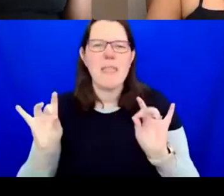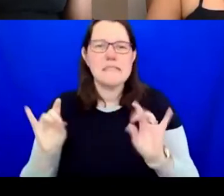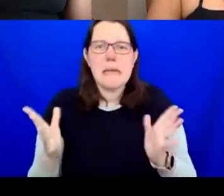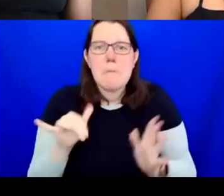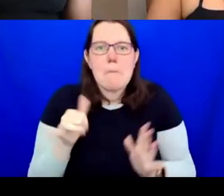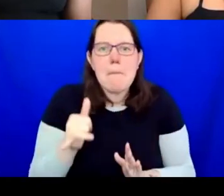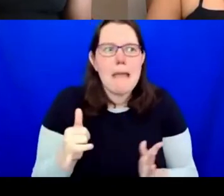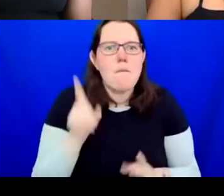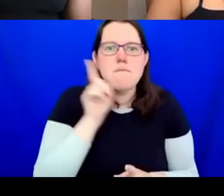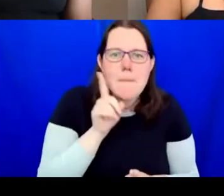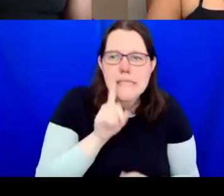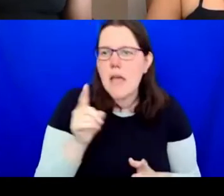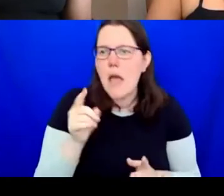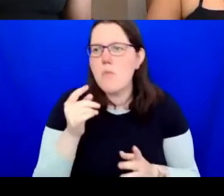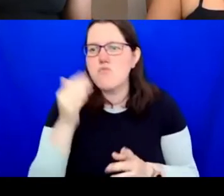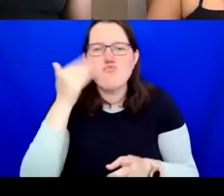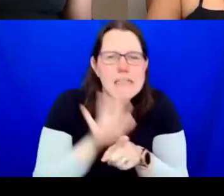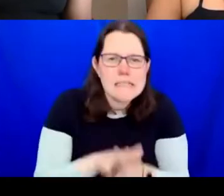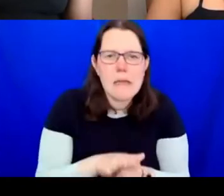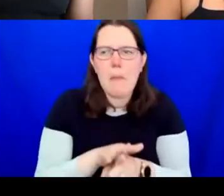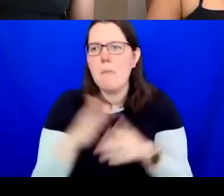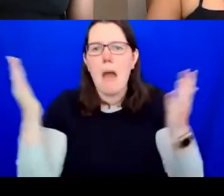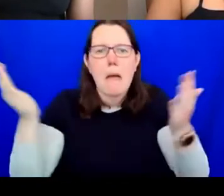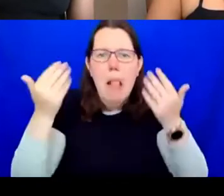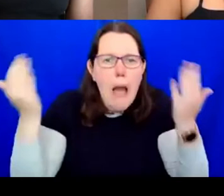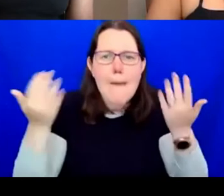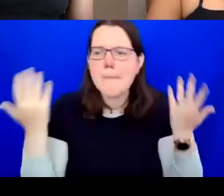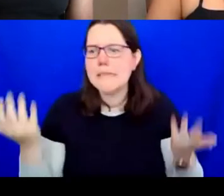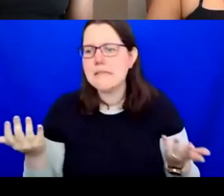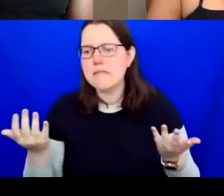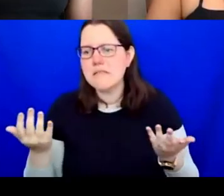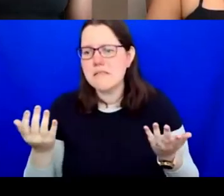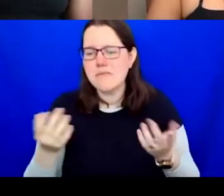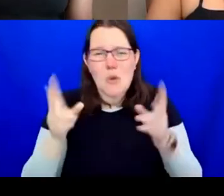be climate crisis, a whole range of different things, okay, that again is incredibly important.